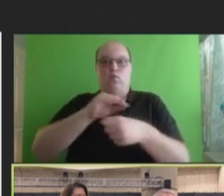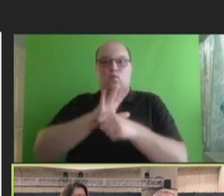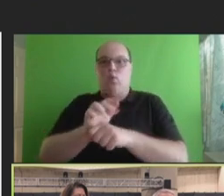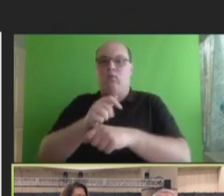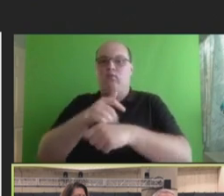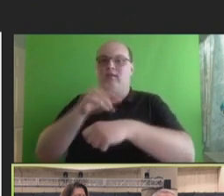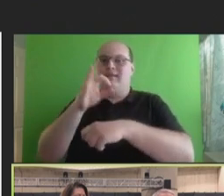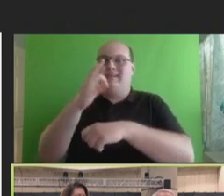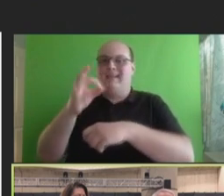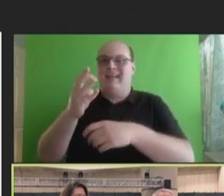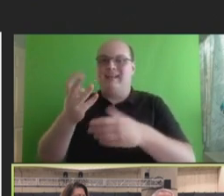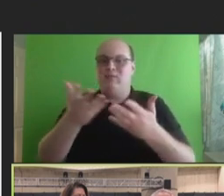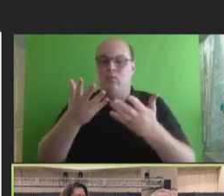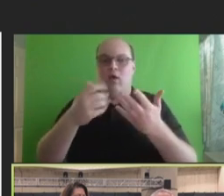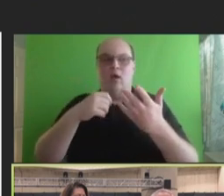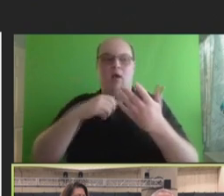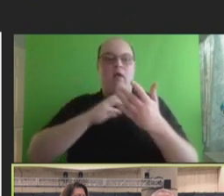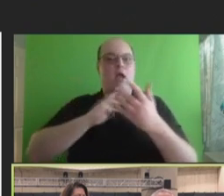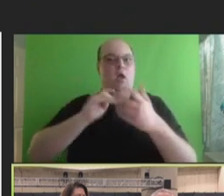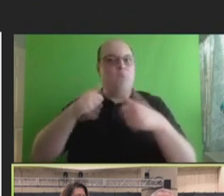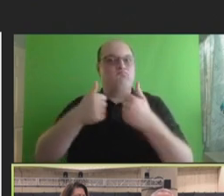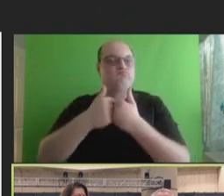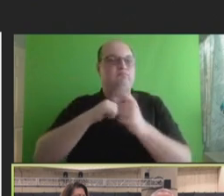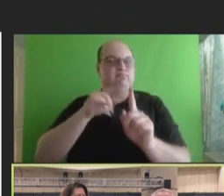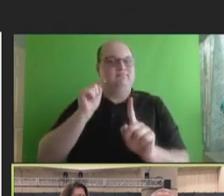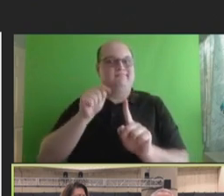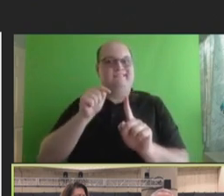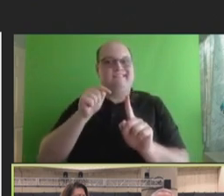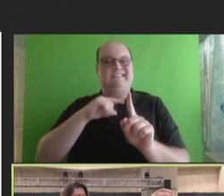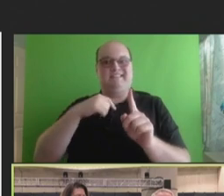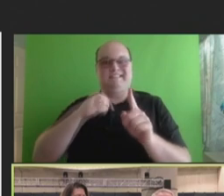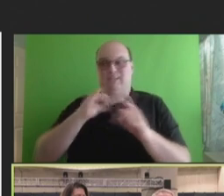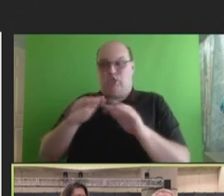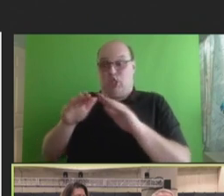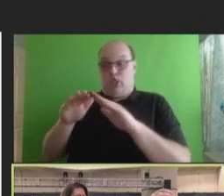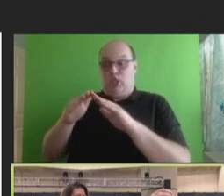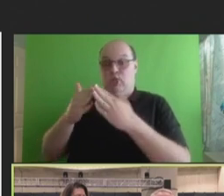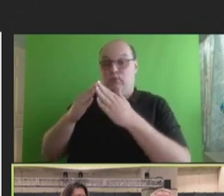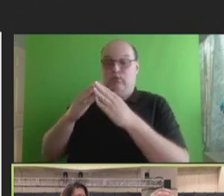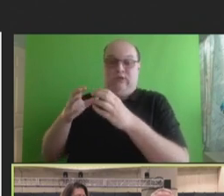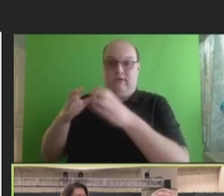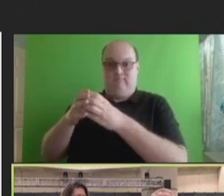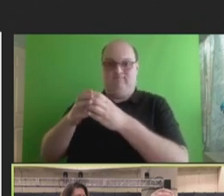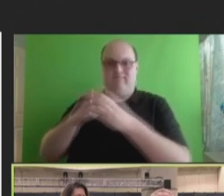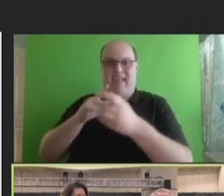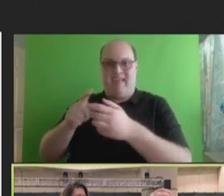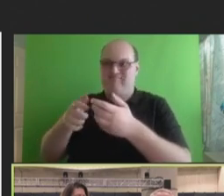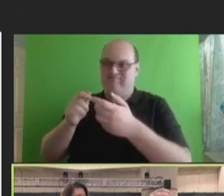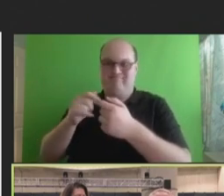pandemic was getting that community demand built. You know, reaching people where they